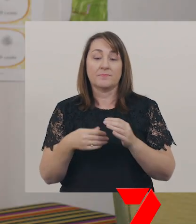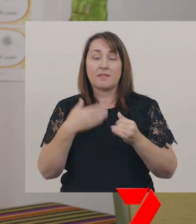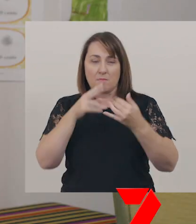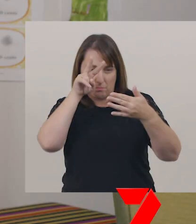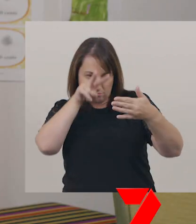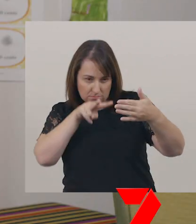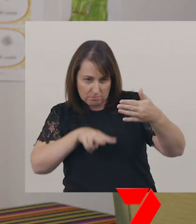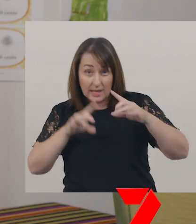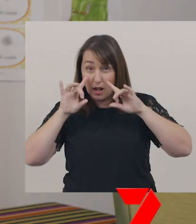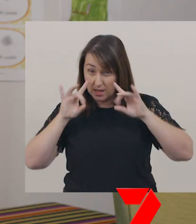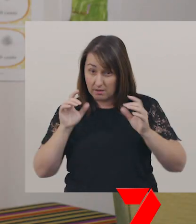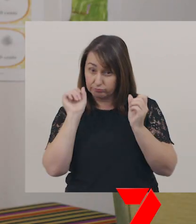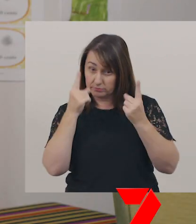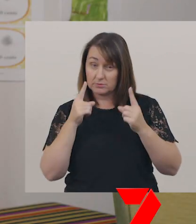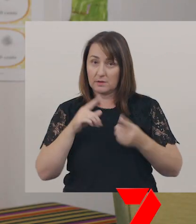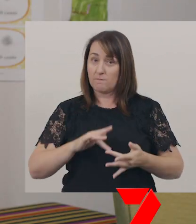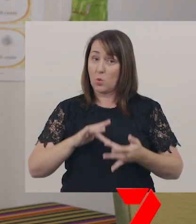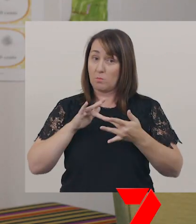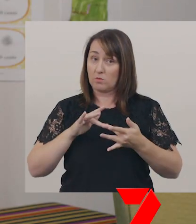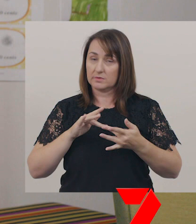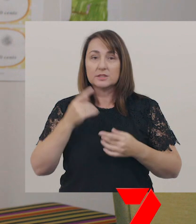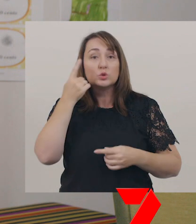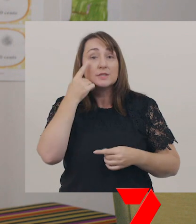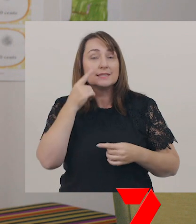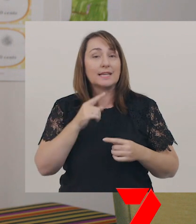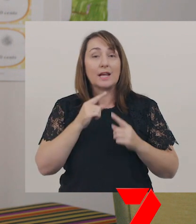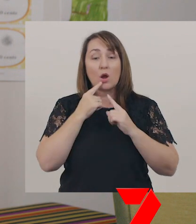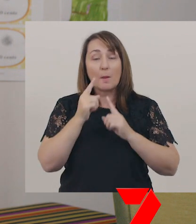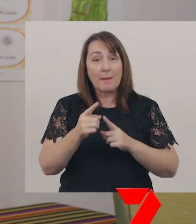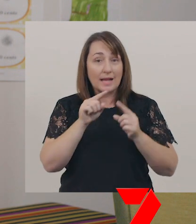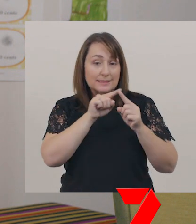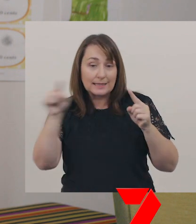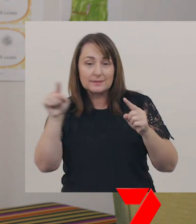Did you notice the commands that I have used, and all of the ‘doing’ verbs?